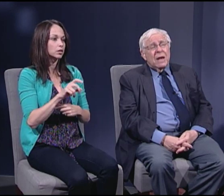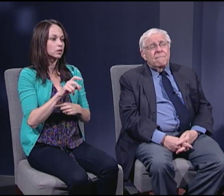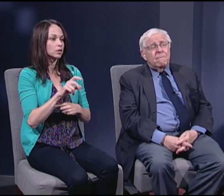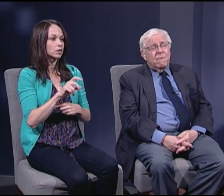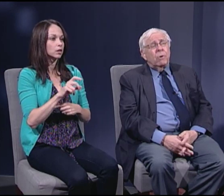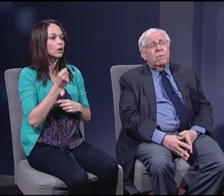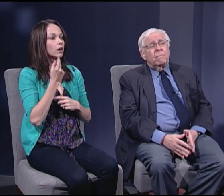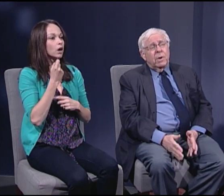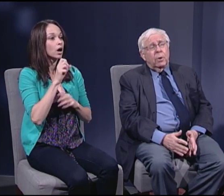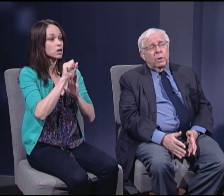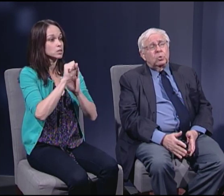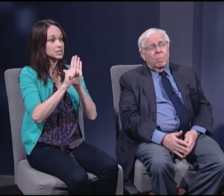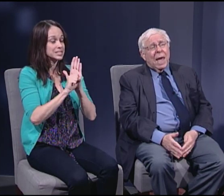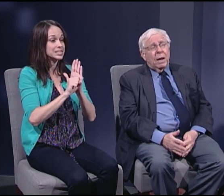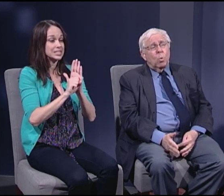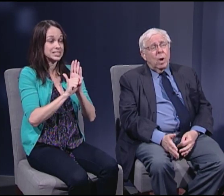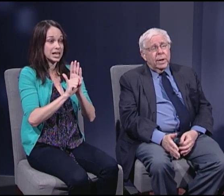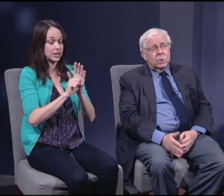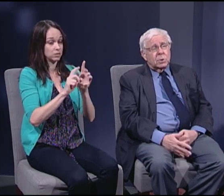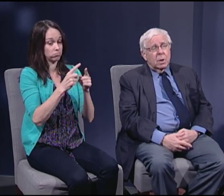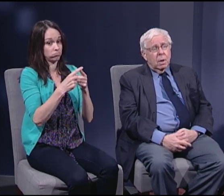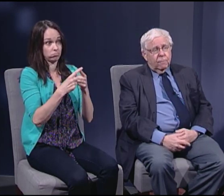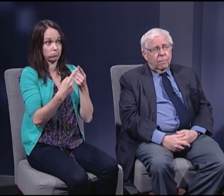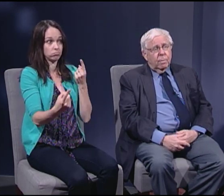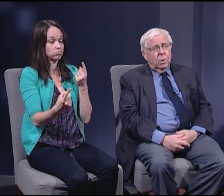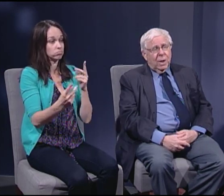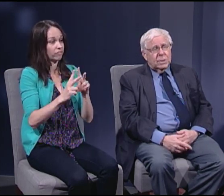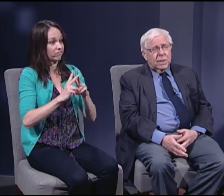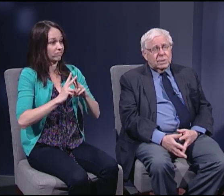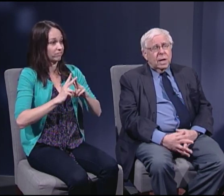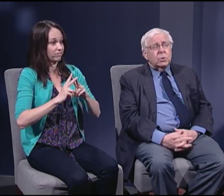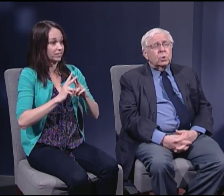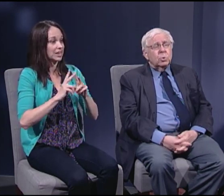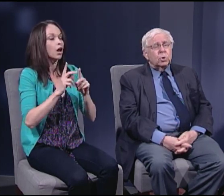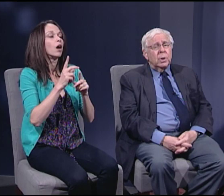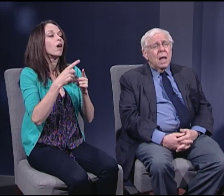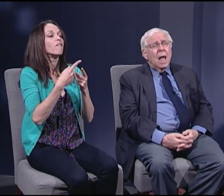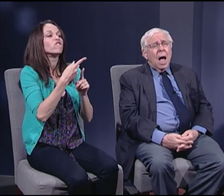in very, very dramatic ways from the United States Constitution.